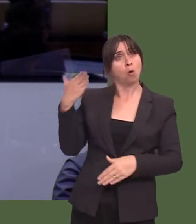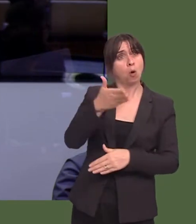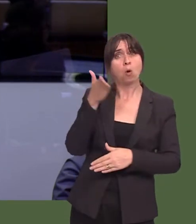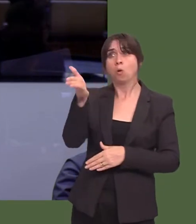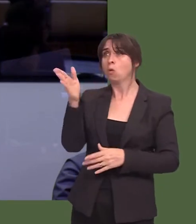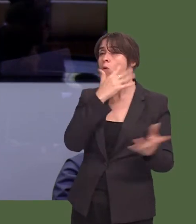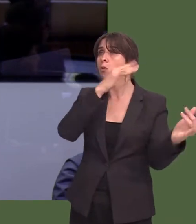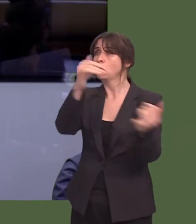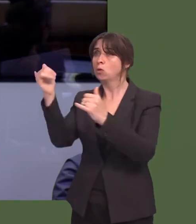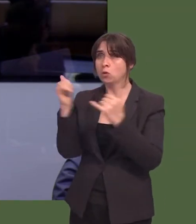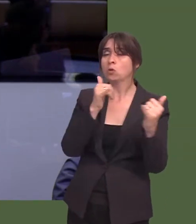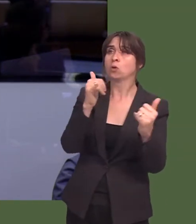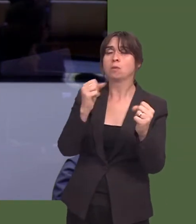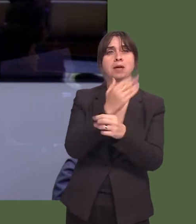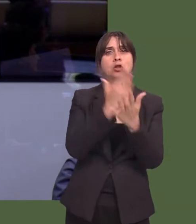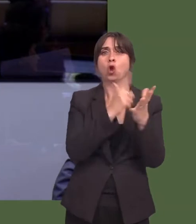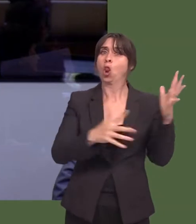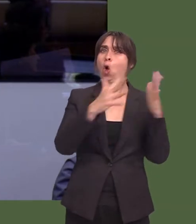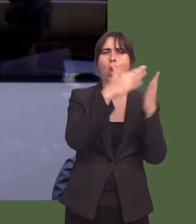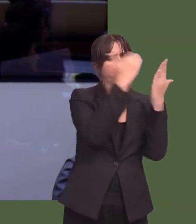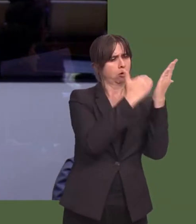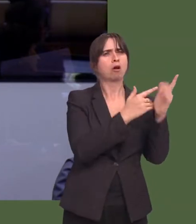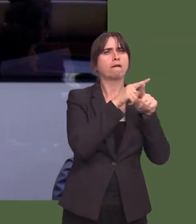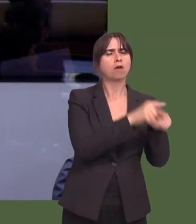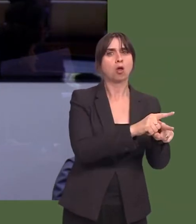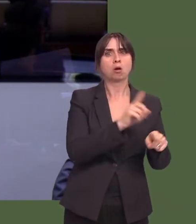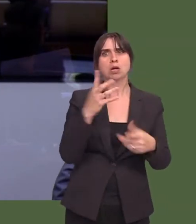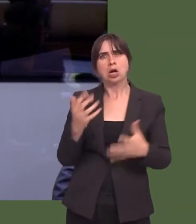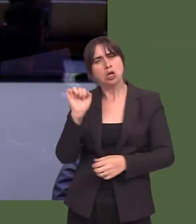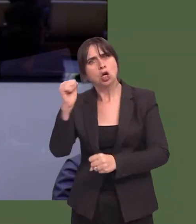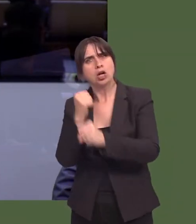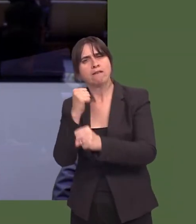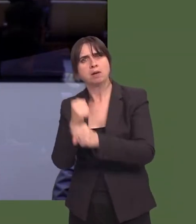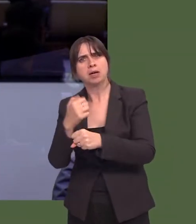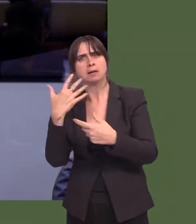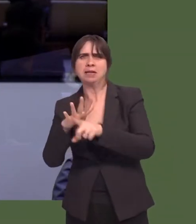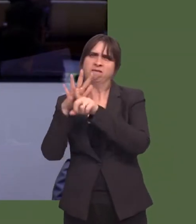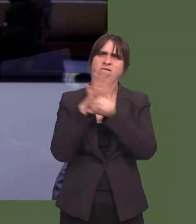However, your Government has forced Careers Wales to phase out this service due to budget